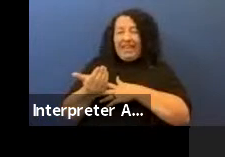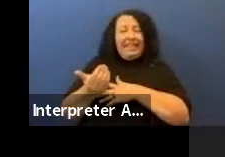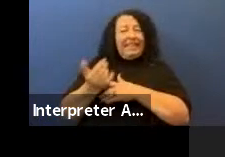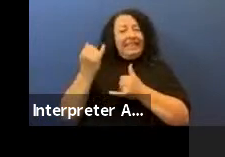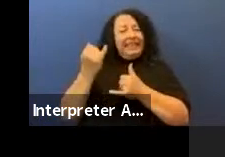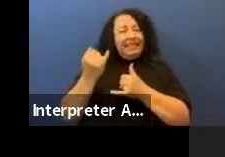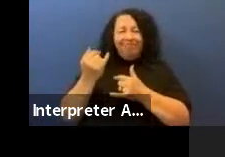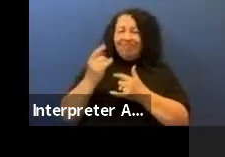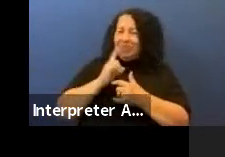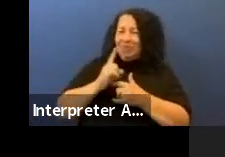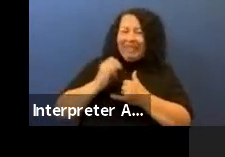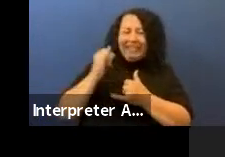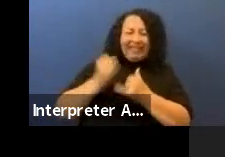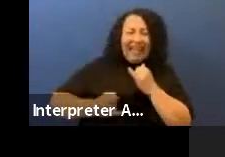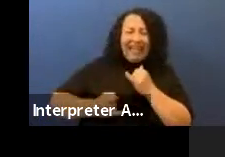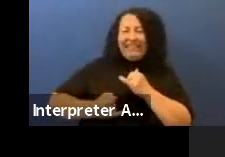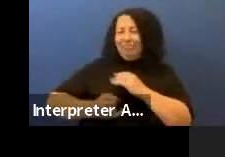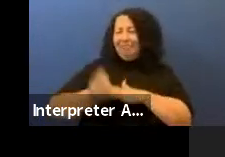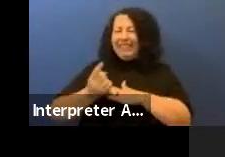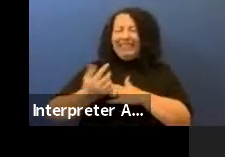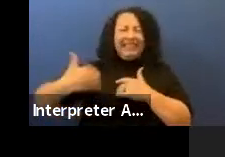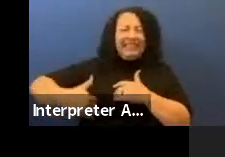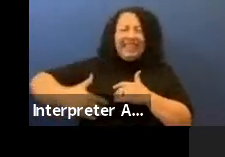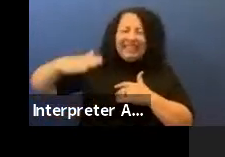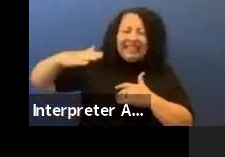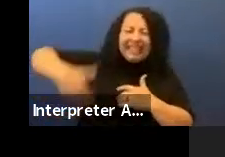it signals a change in how these institutions are